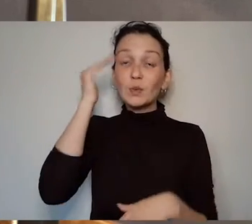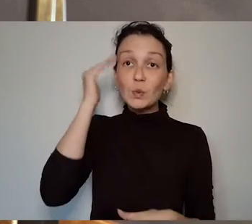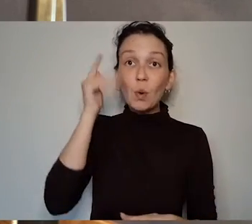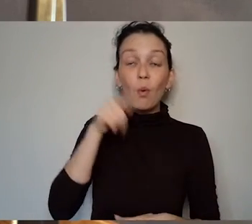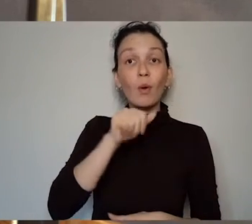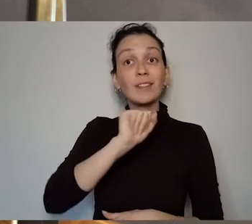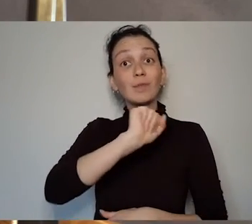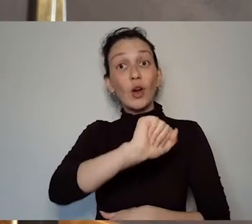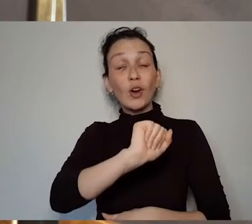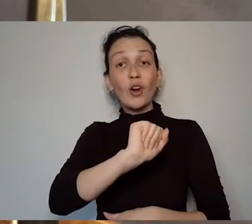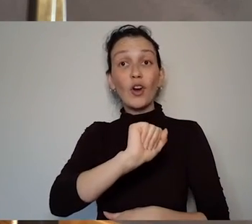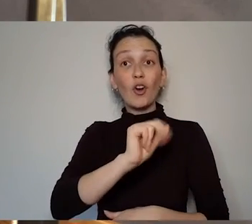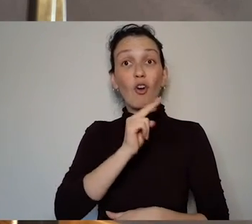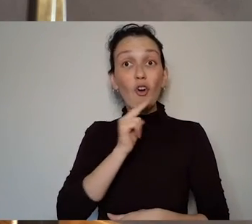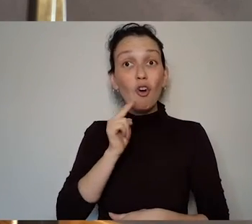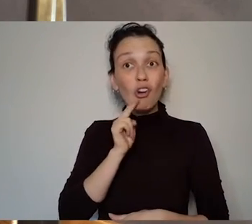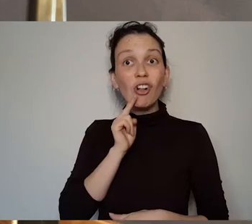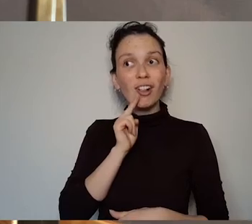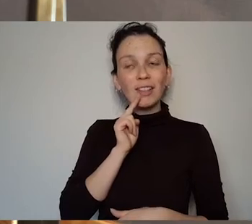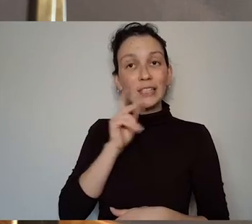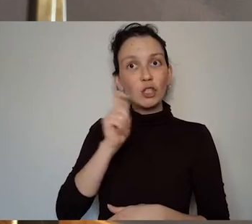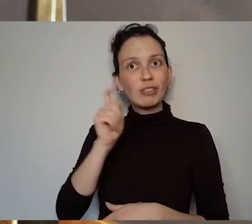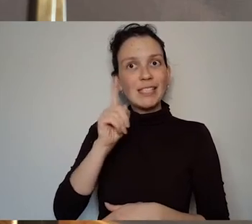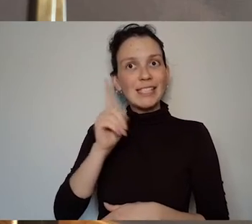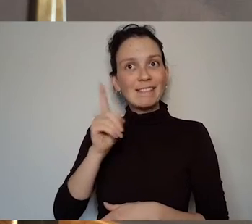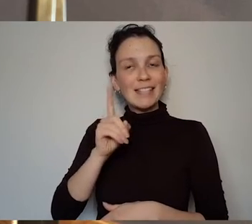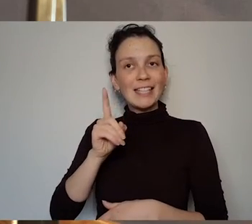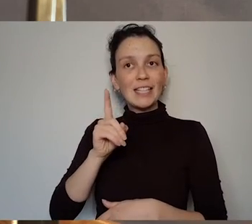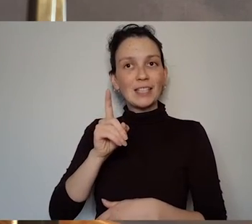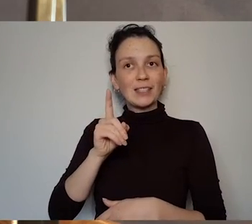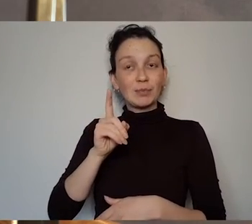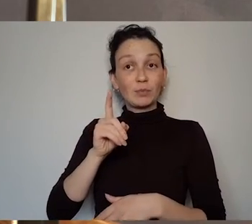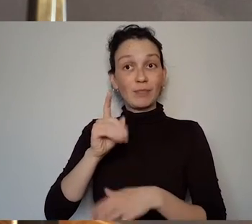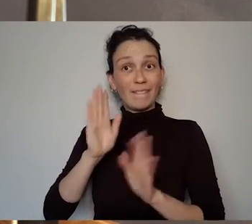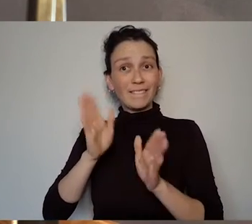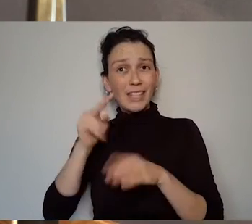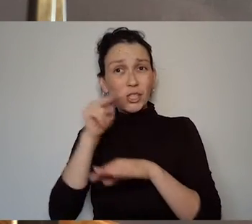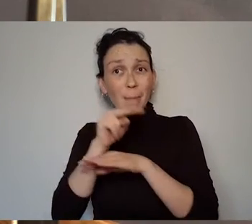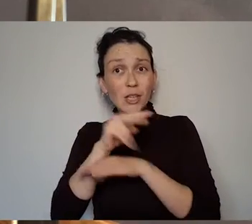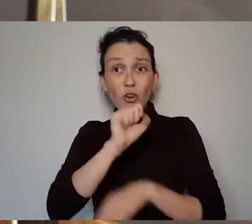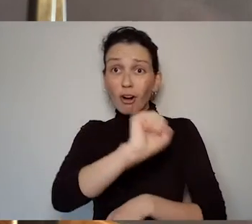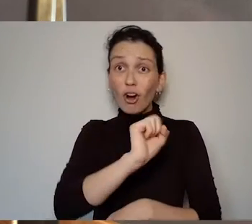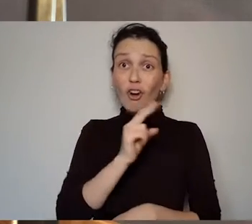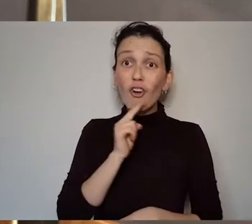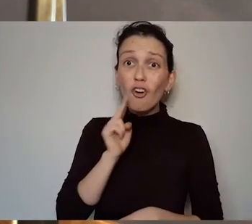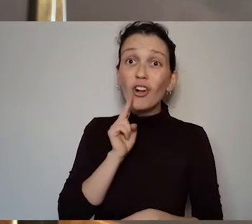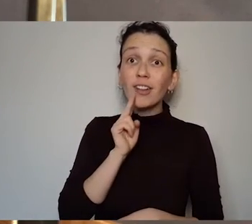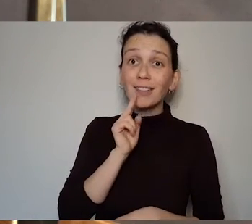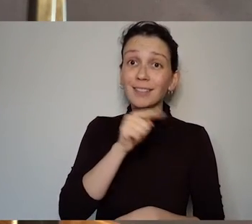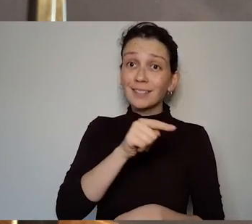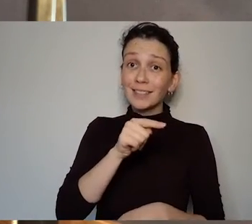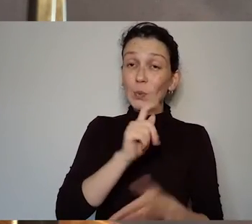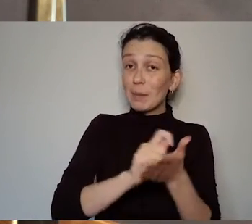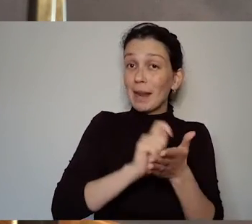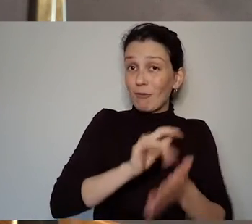her uncle who was another Waterford playwright by the name of James Cheasty and the Power